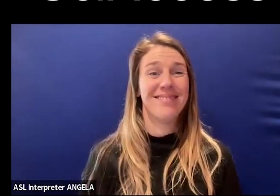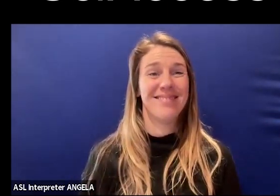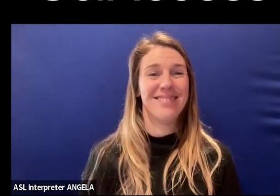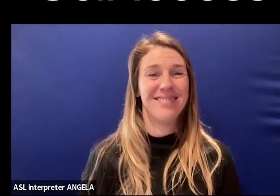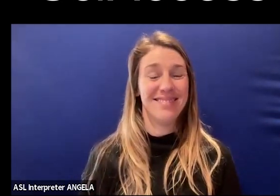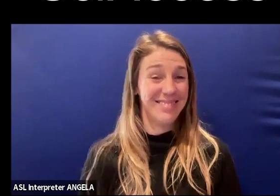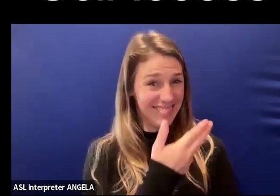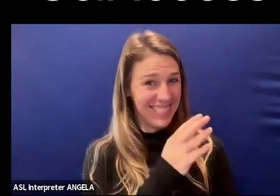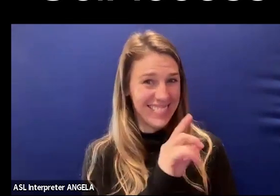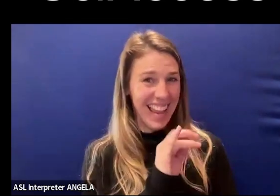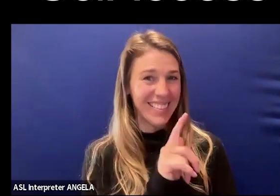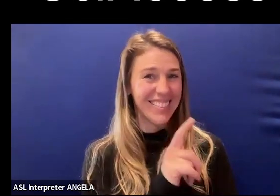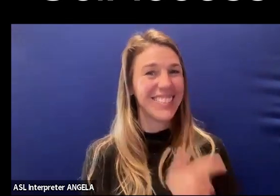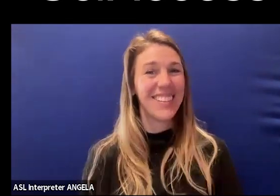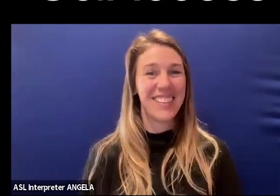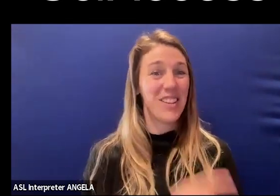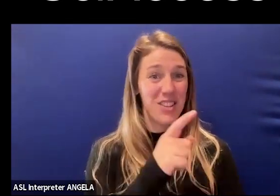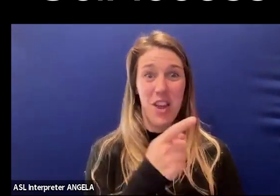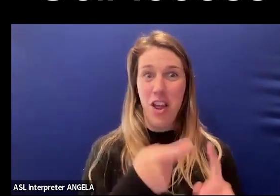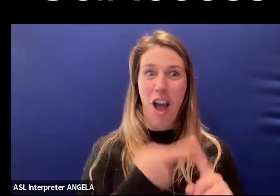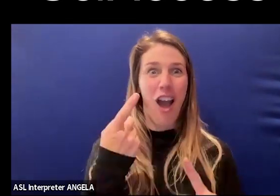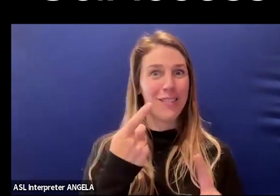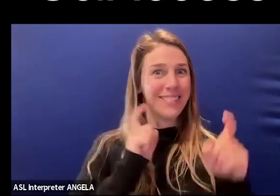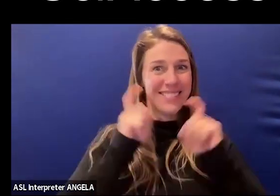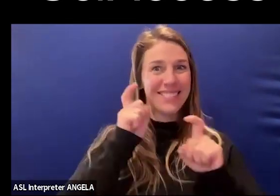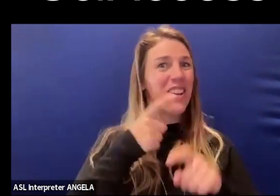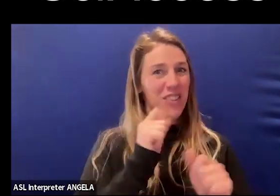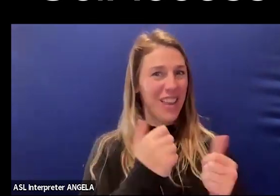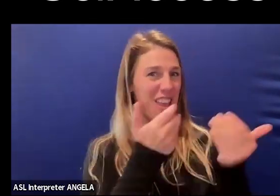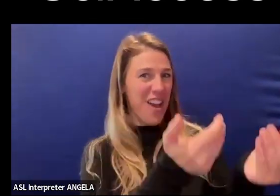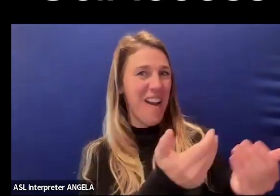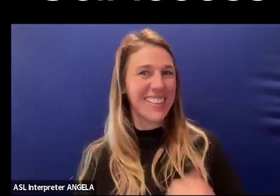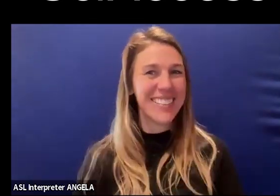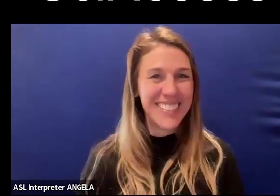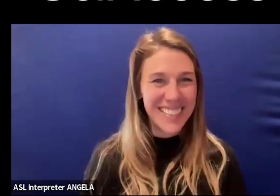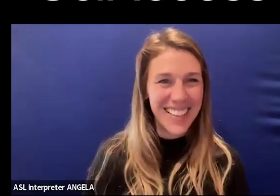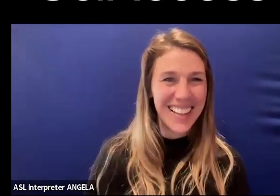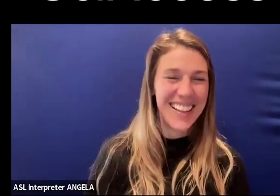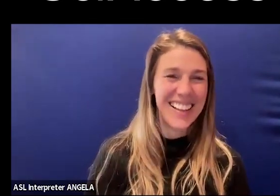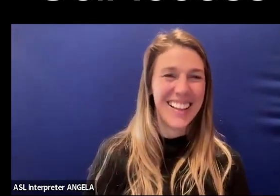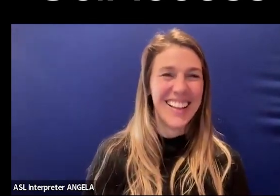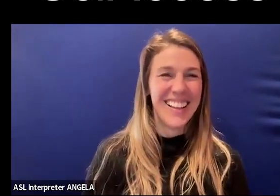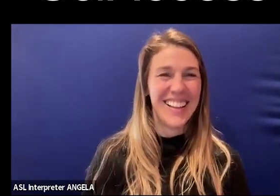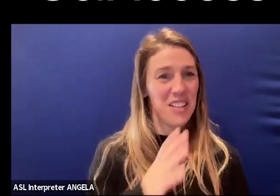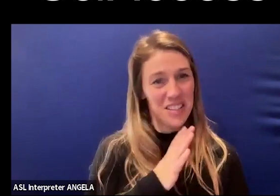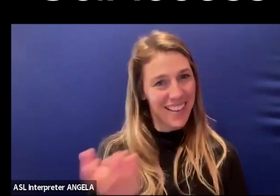Daniel, you had an automatic response, so you could go ahead. Oh no, you can take this on. That's fine.